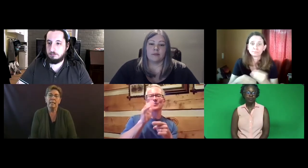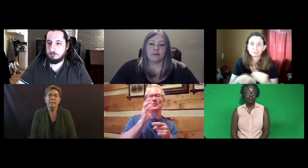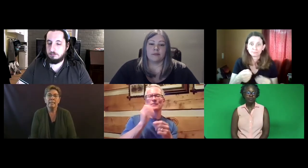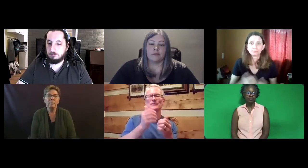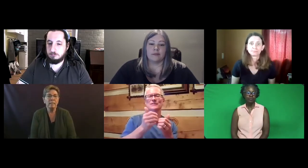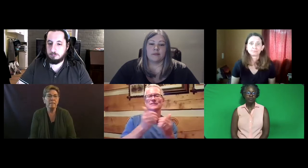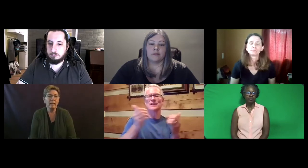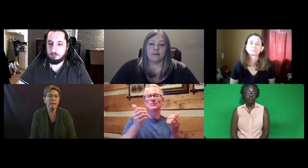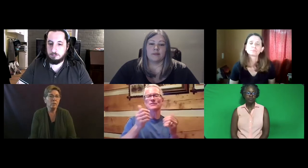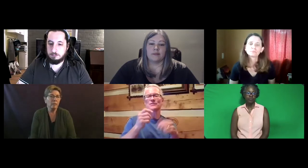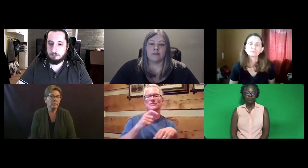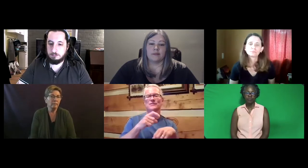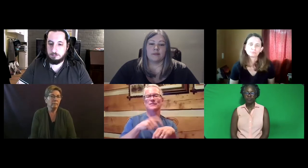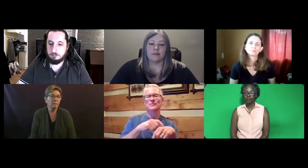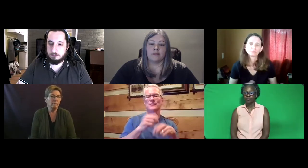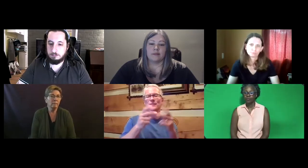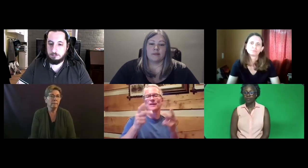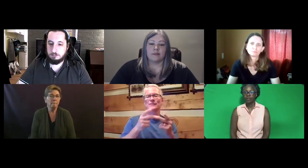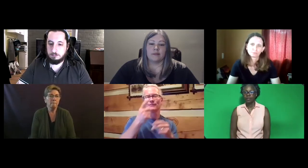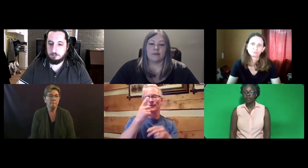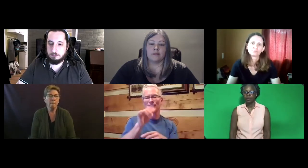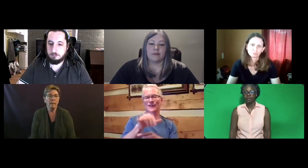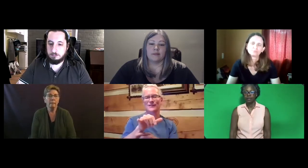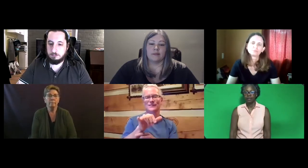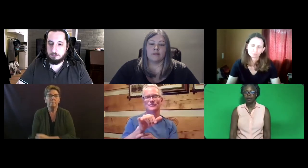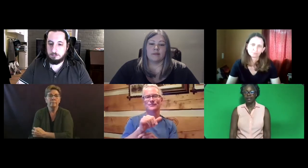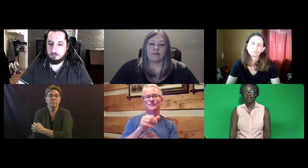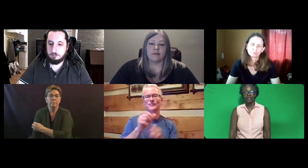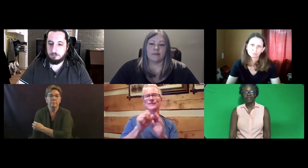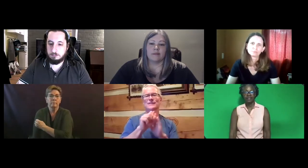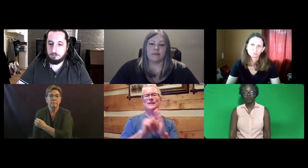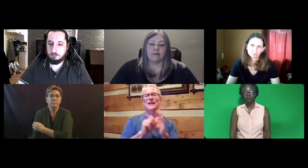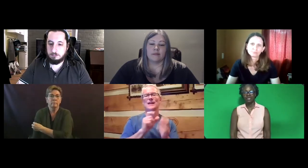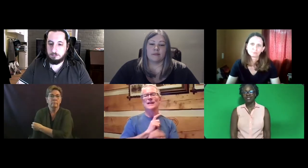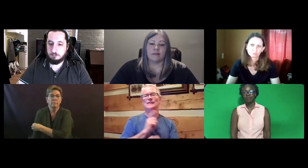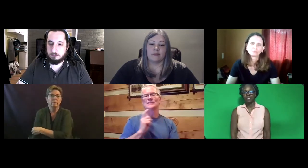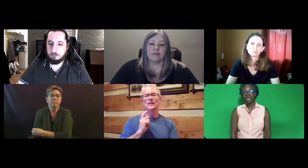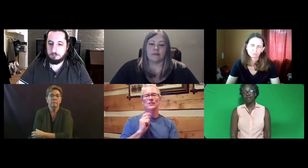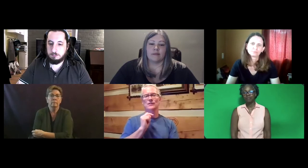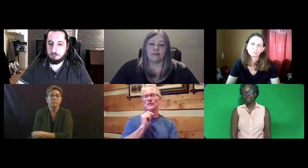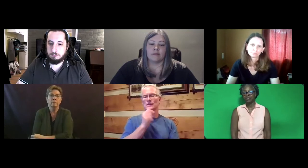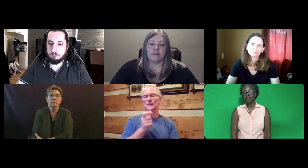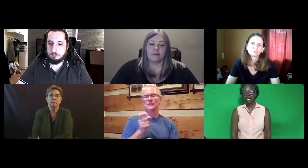The second piece of that -- I'm sorry, Cliff? Cliff: I think there would be a separate time and place for that.